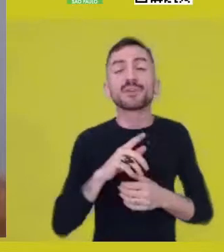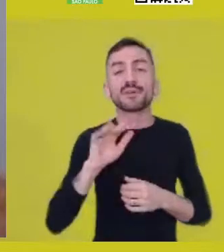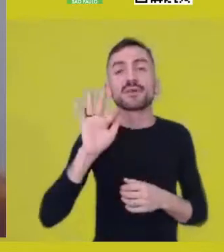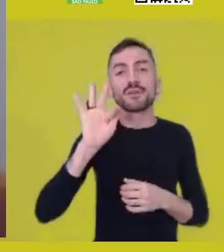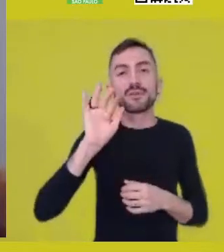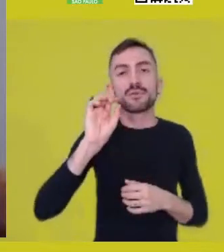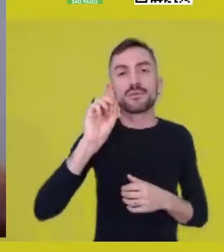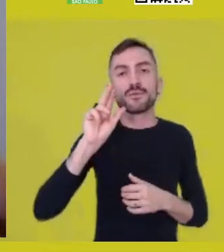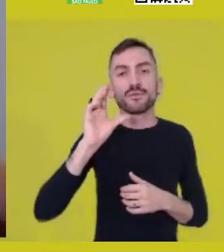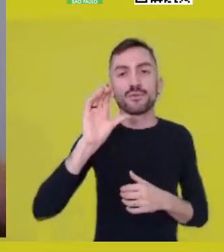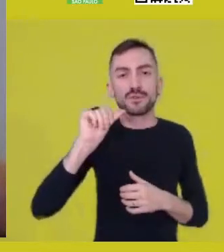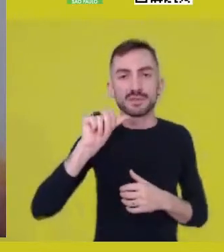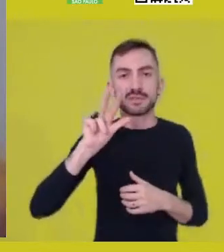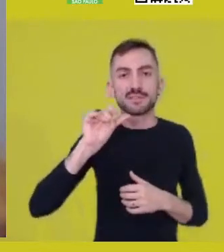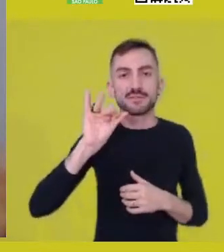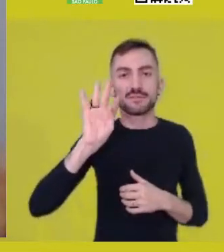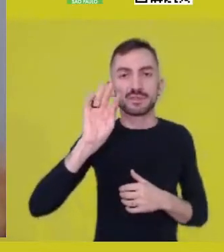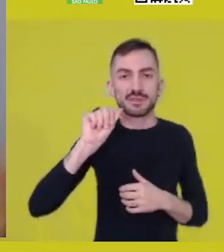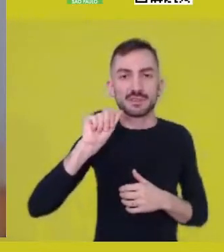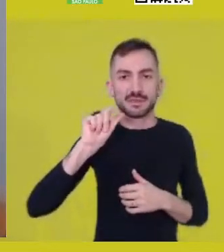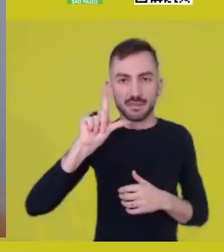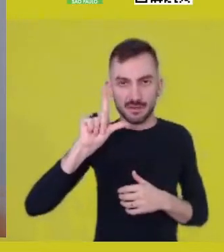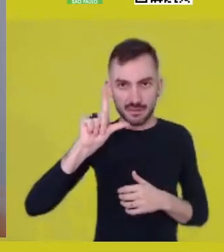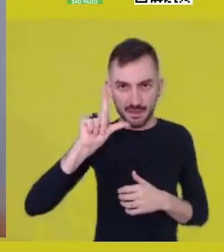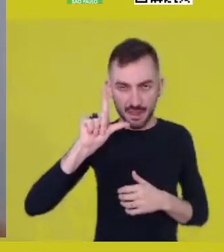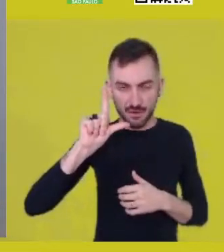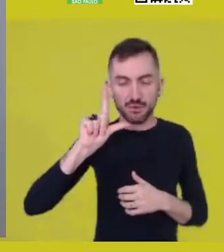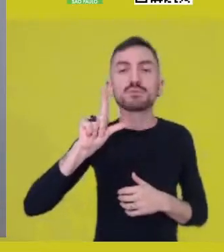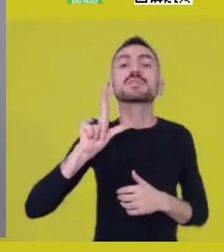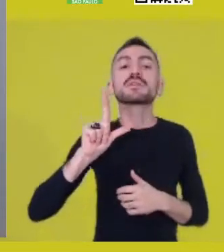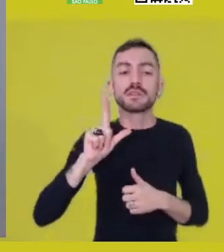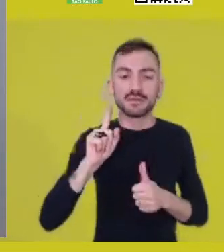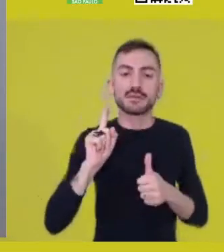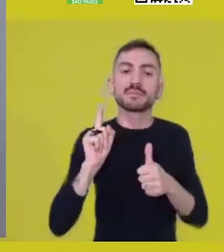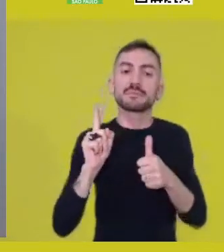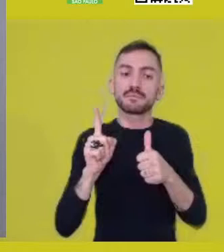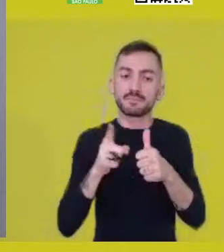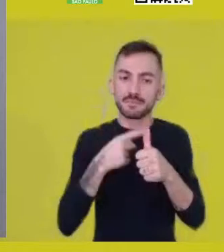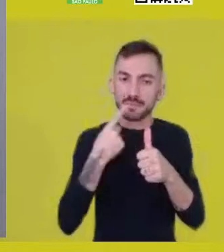which spread over other thoughts